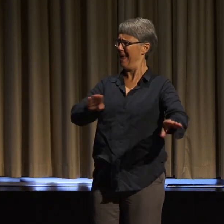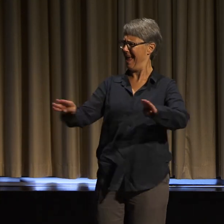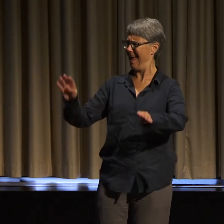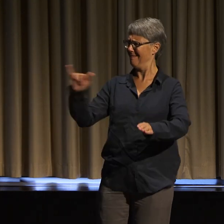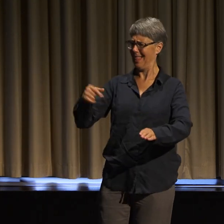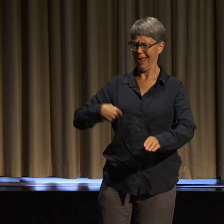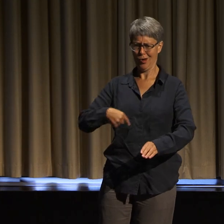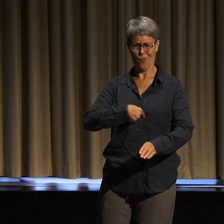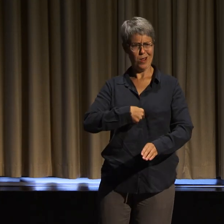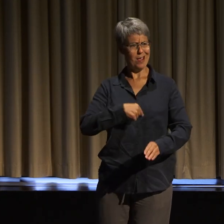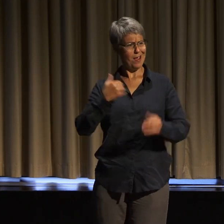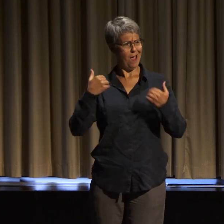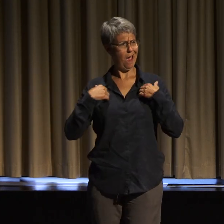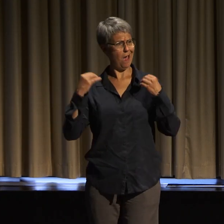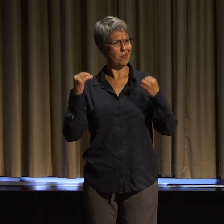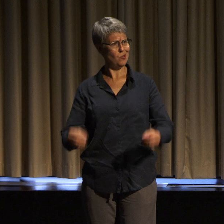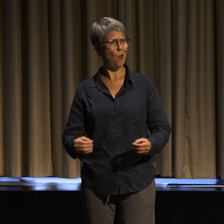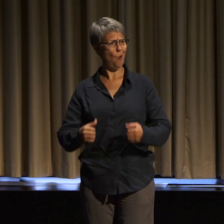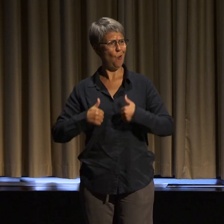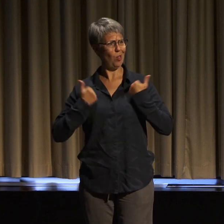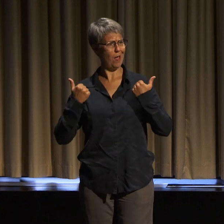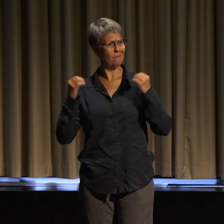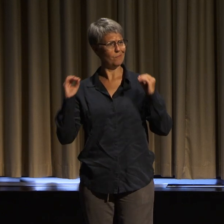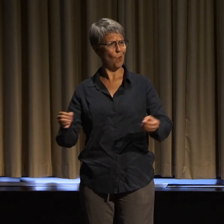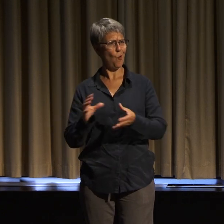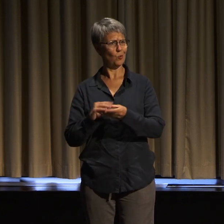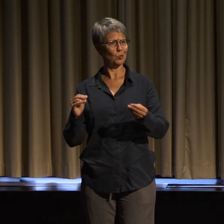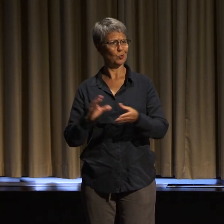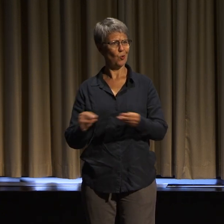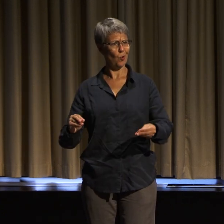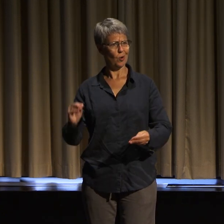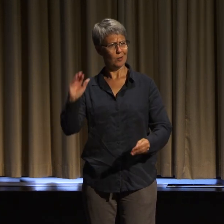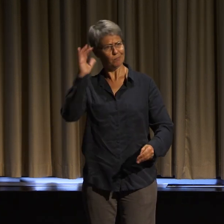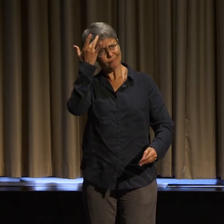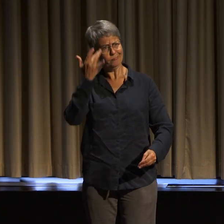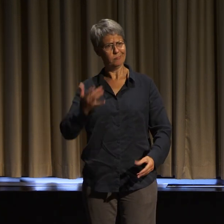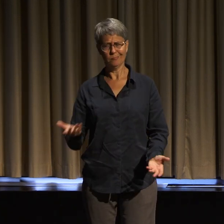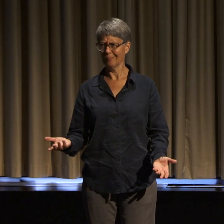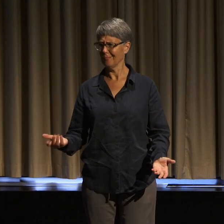I don't just want technical and logistical access. I don't just want inclusion.